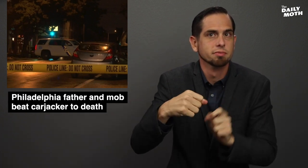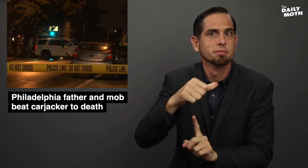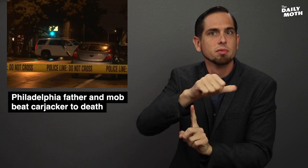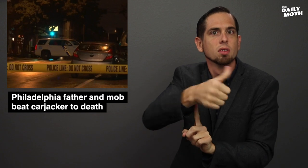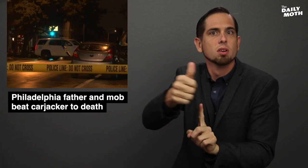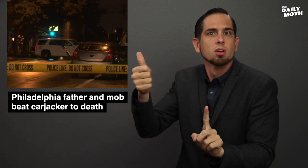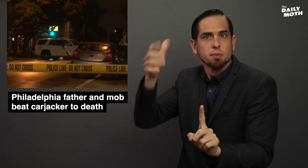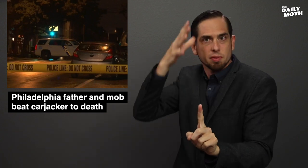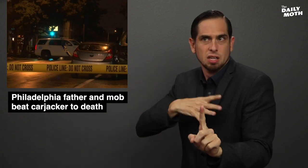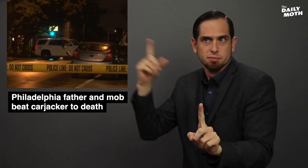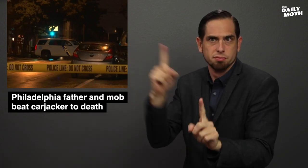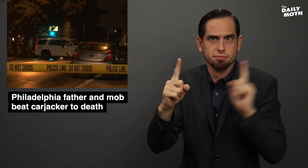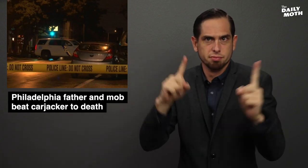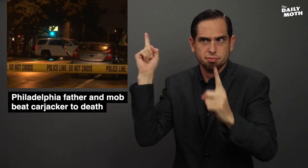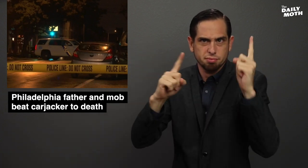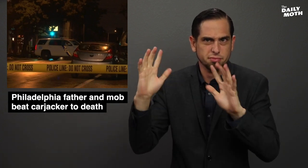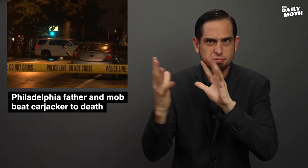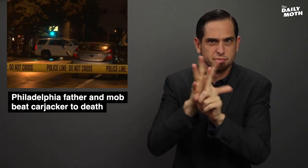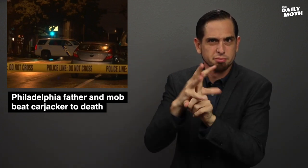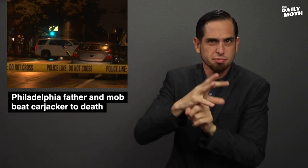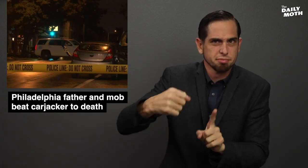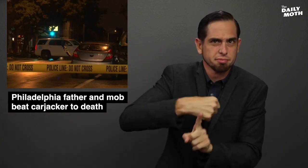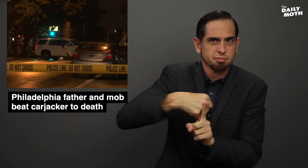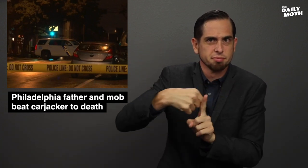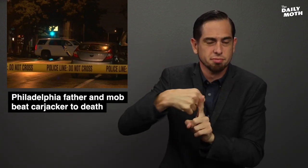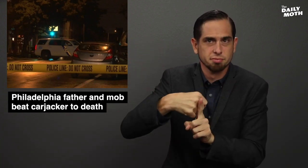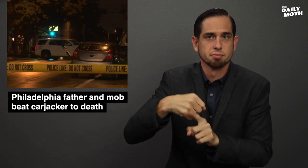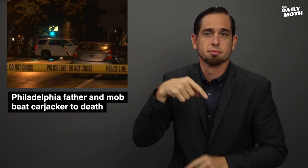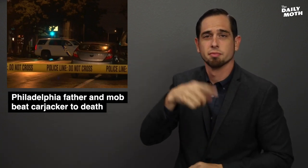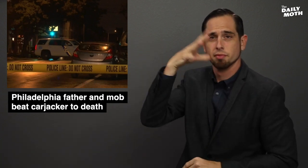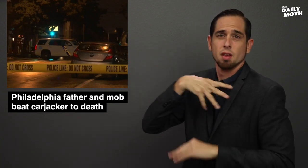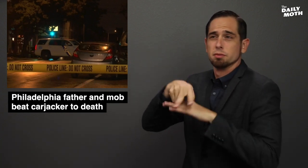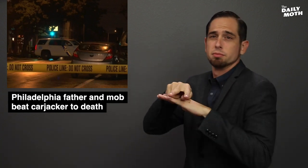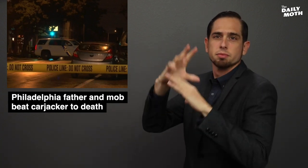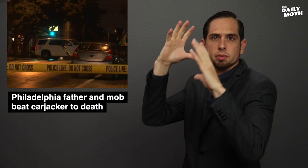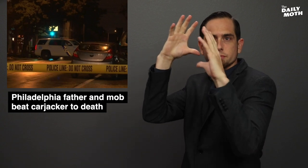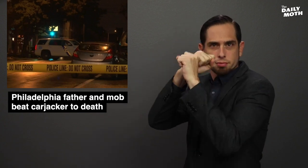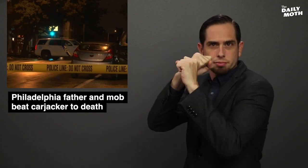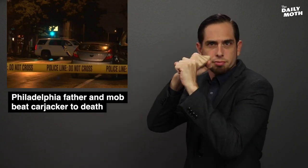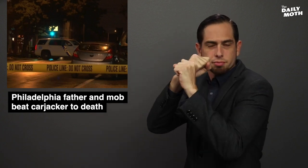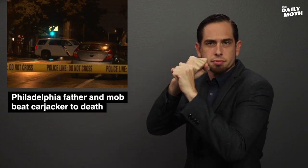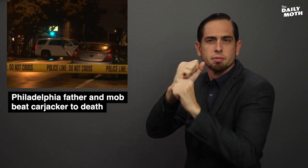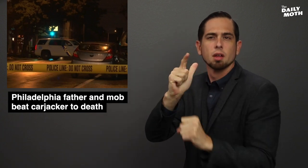Other men joined in and beat him up. He was knocked out.